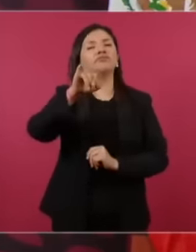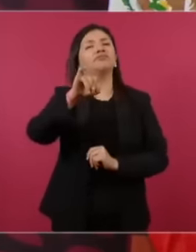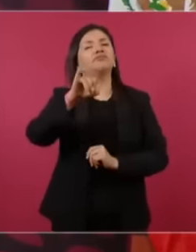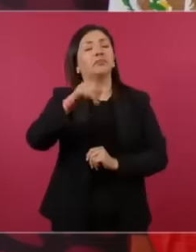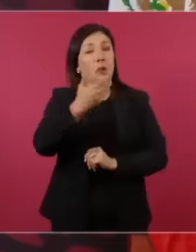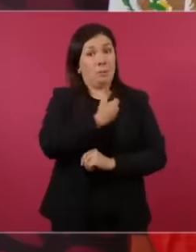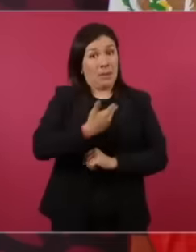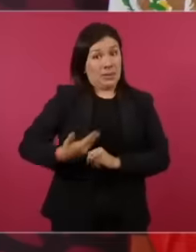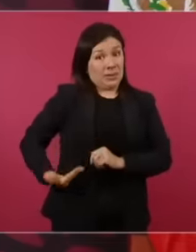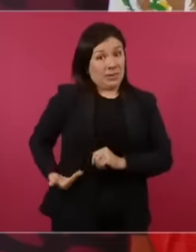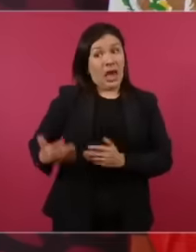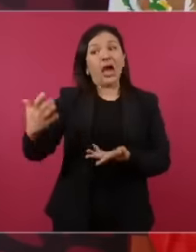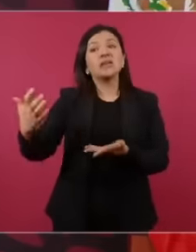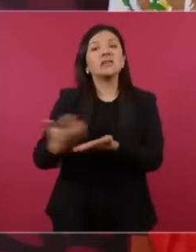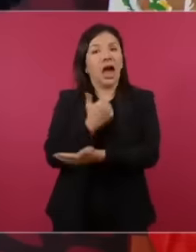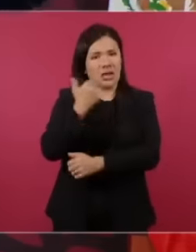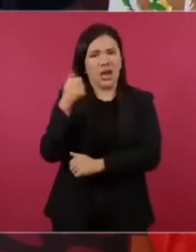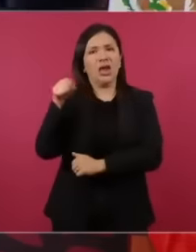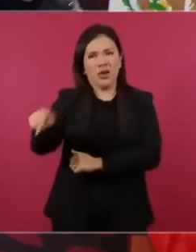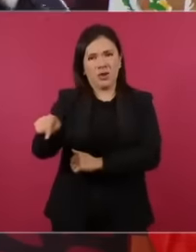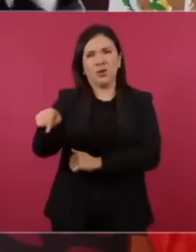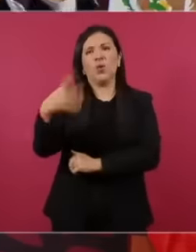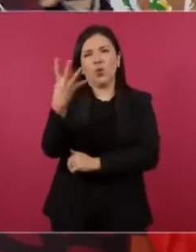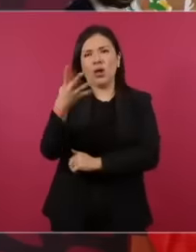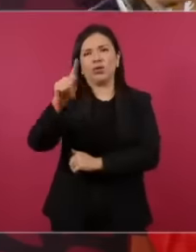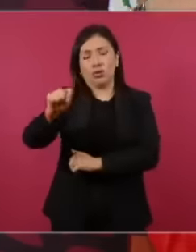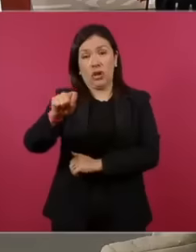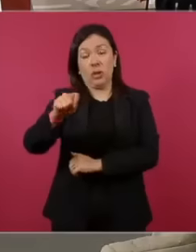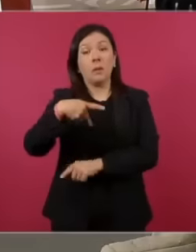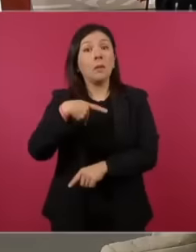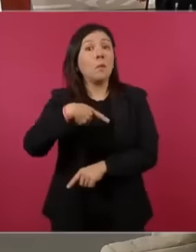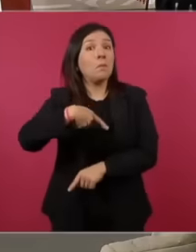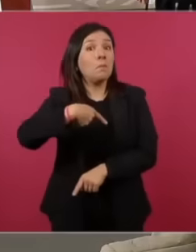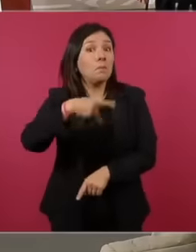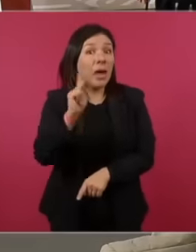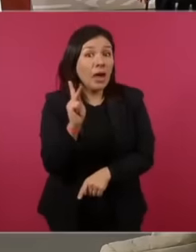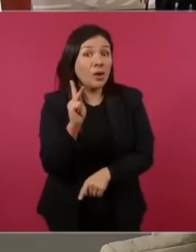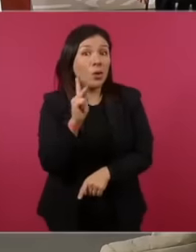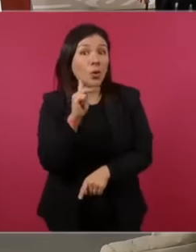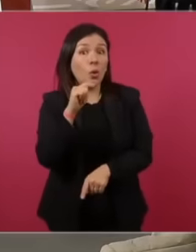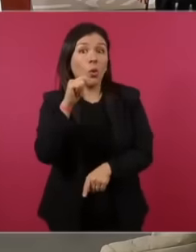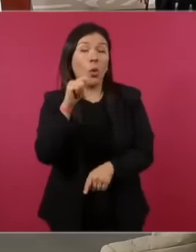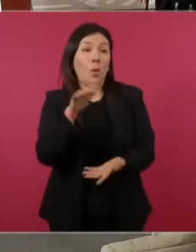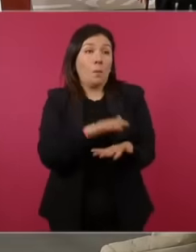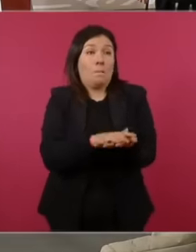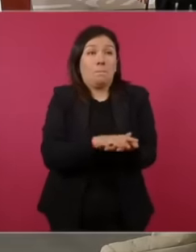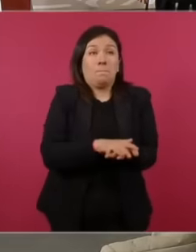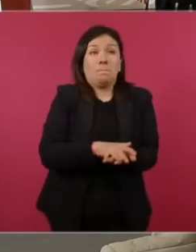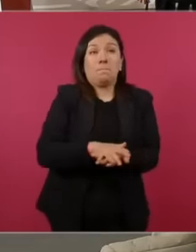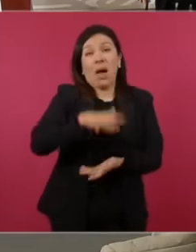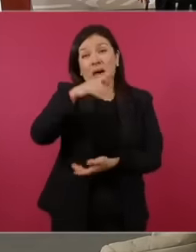the transformation movement is going to win the presidency but it is not going to win the majority in congress it is not going to